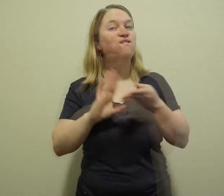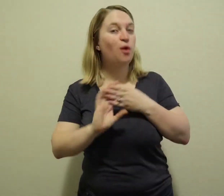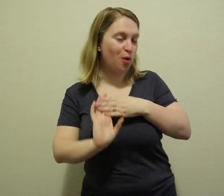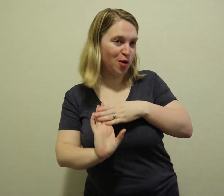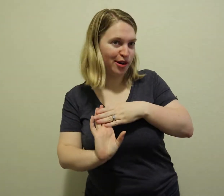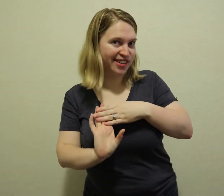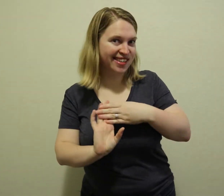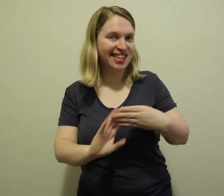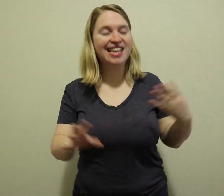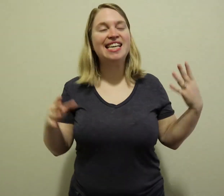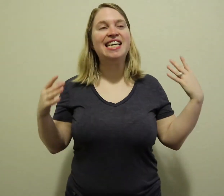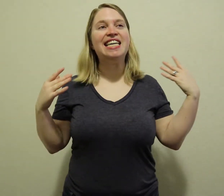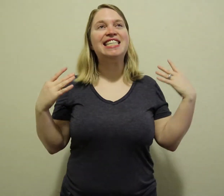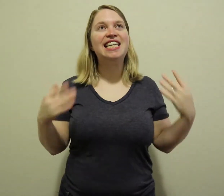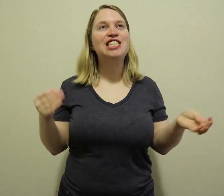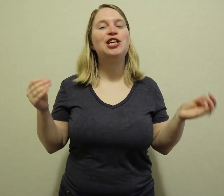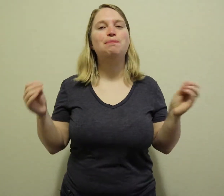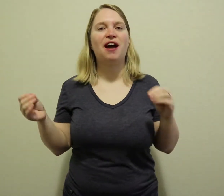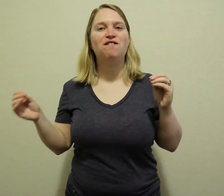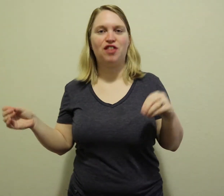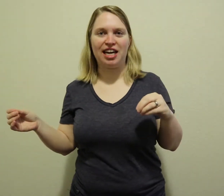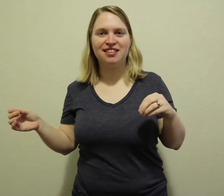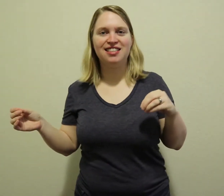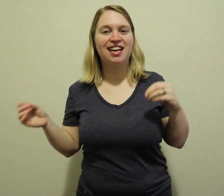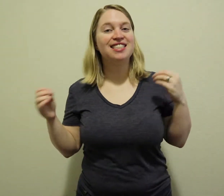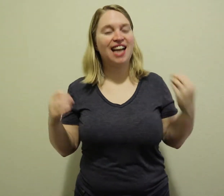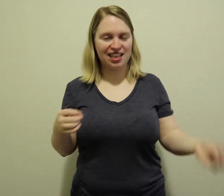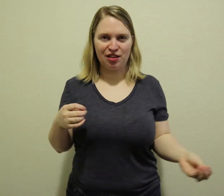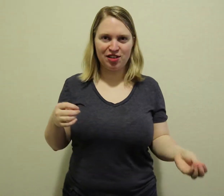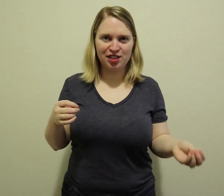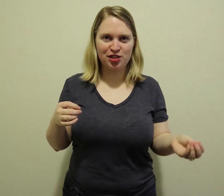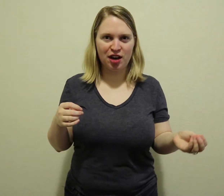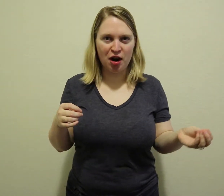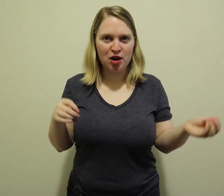Four teaching my friends sign language